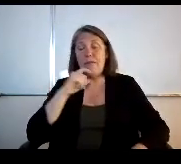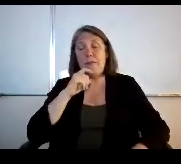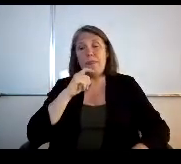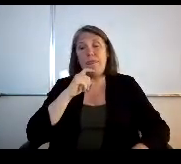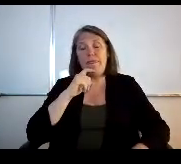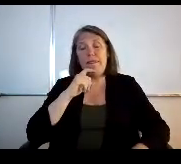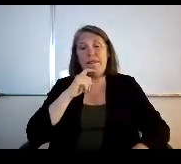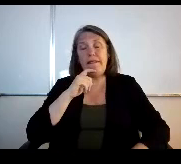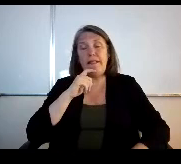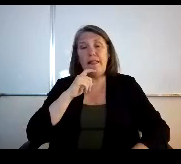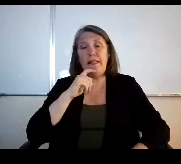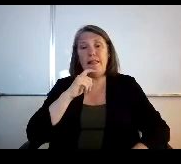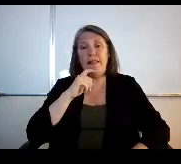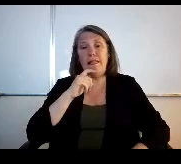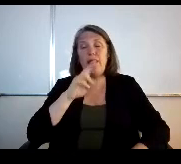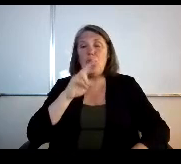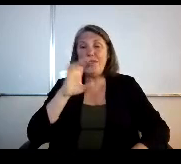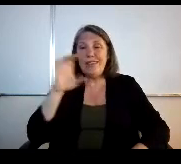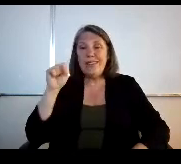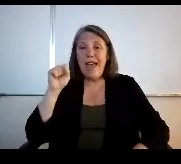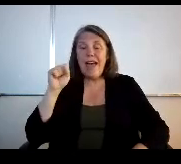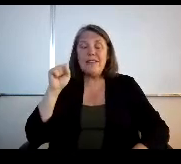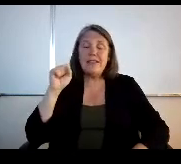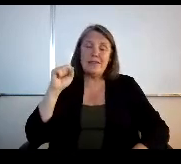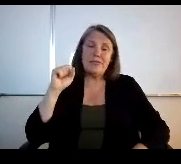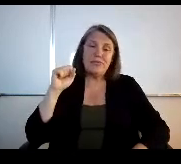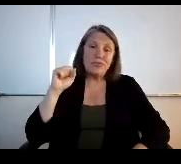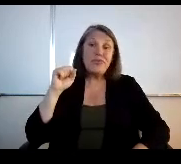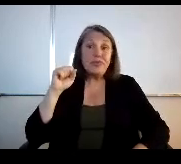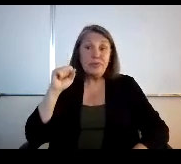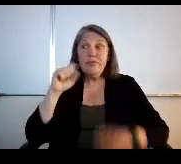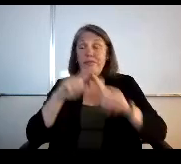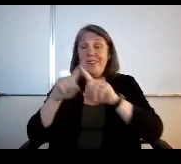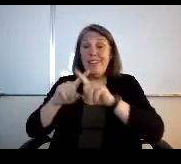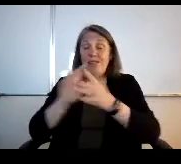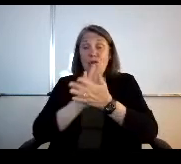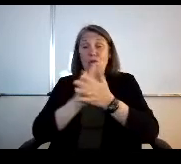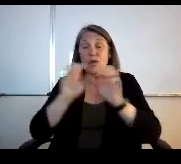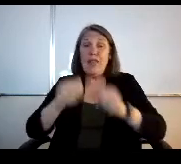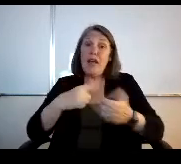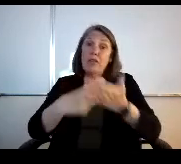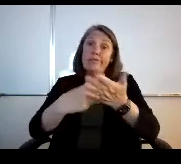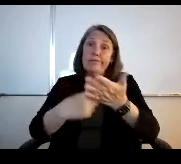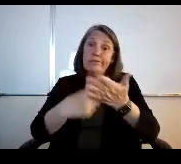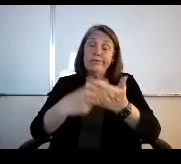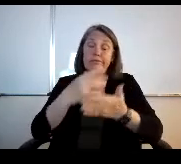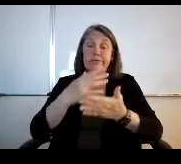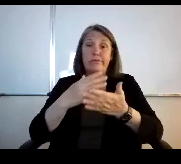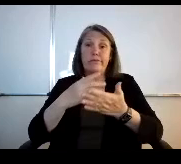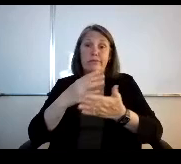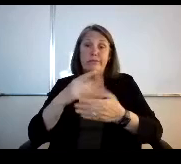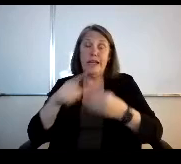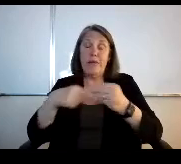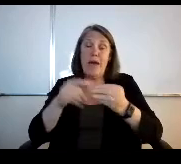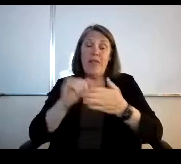you know you see us different ones that would be able to speak to some of that. Anyway, I was just something I was thinking of